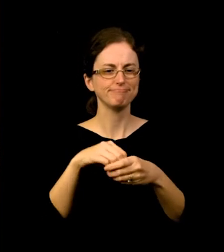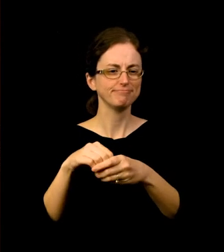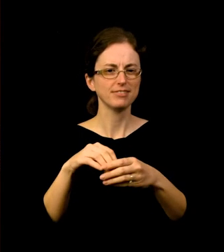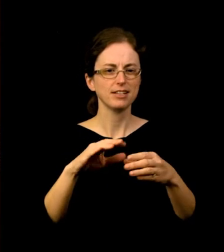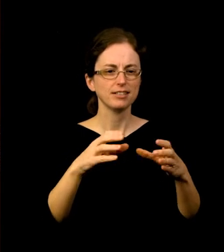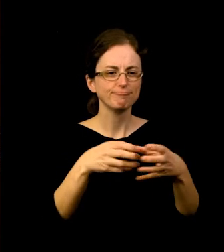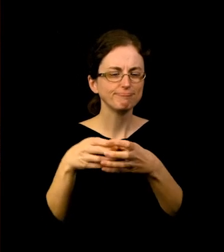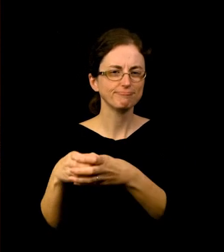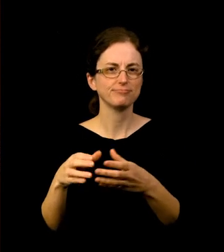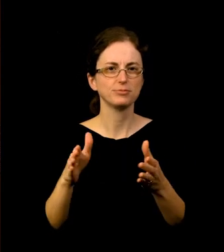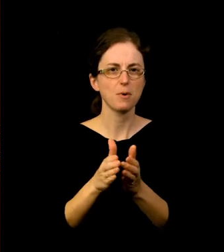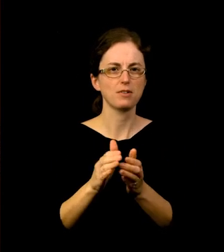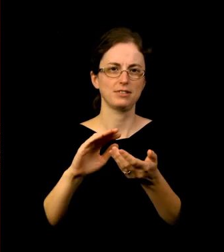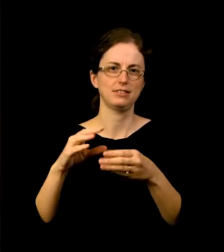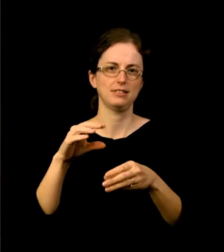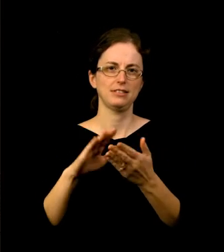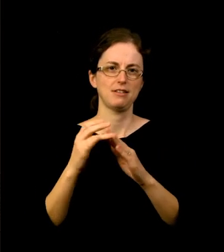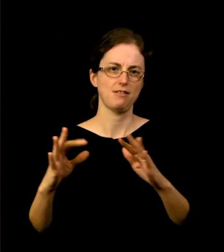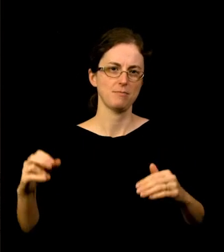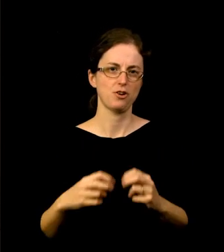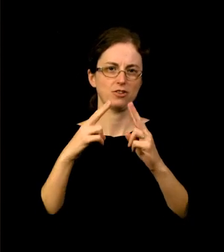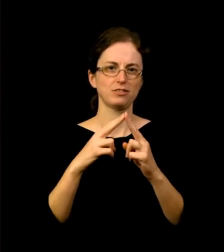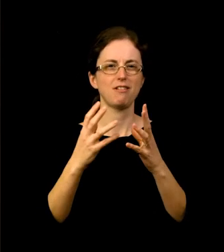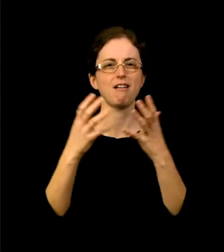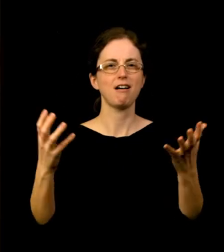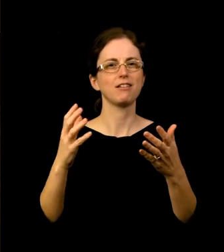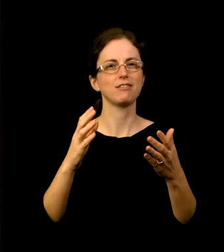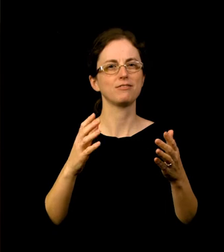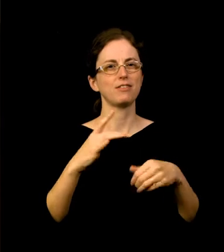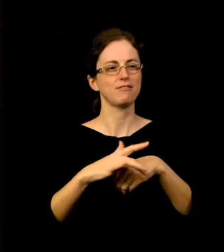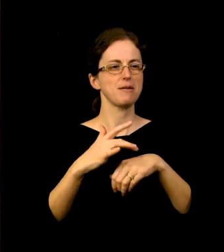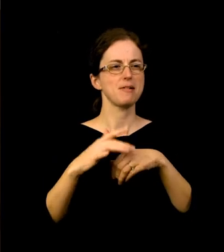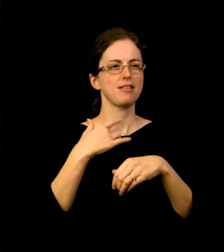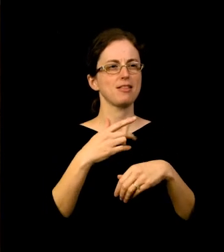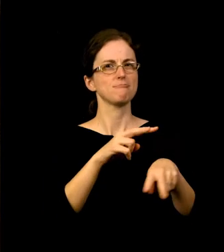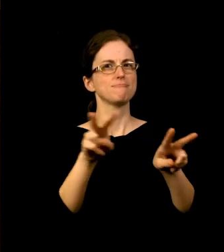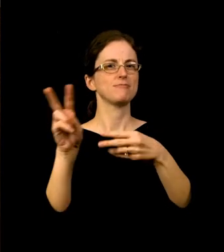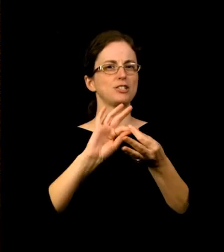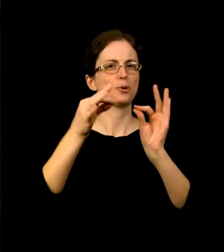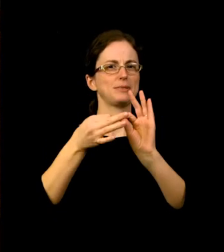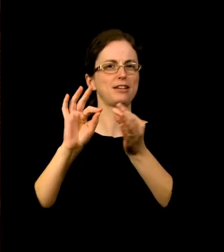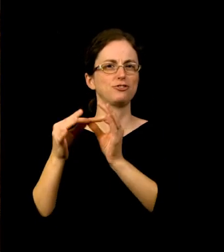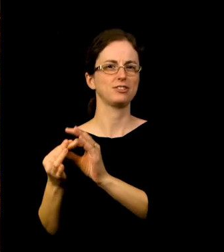There is a great deal of room for interpretation in each image. What you see might depend on how you feel that day.